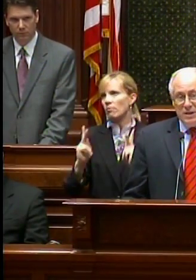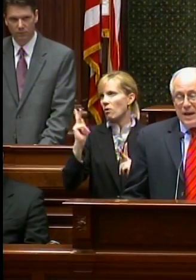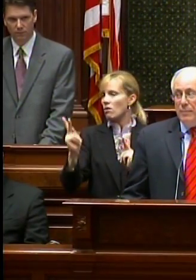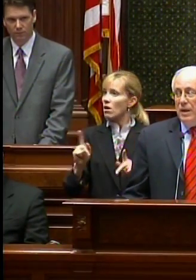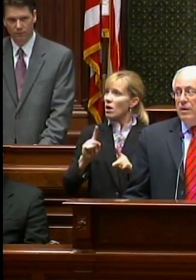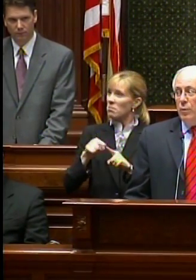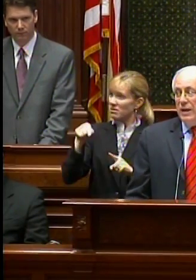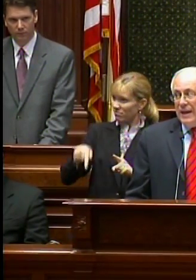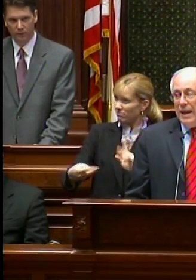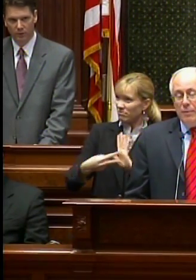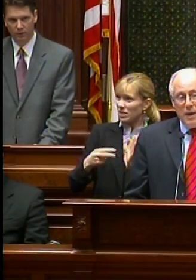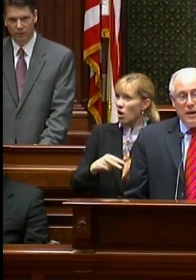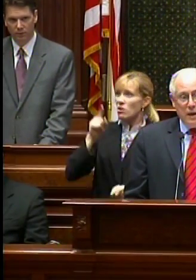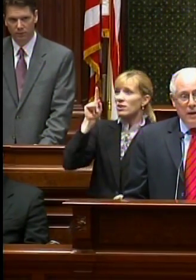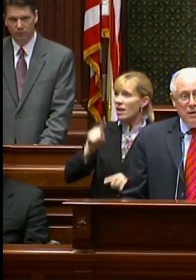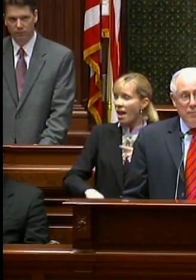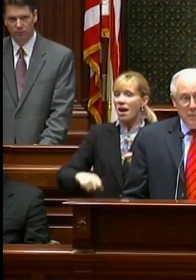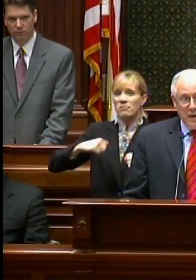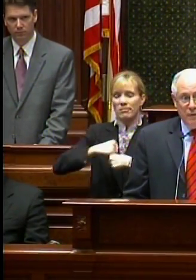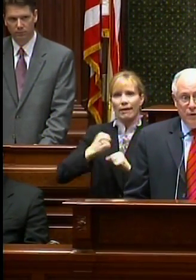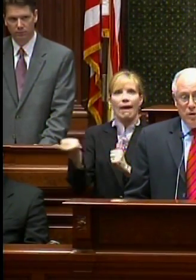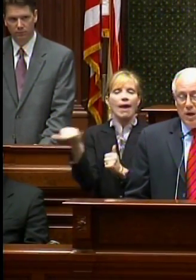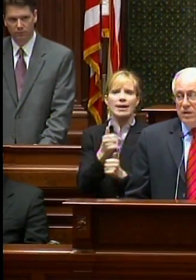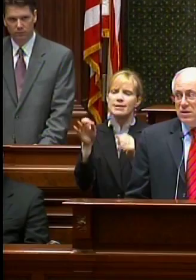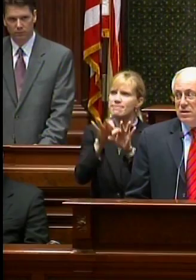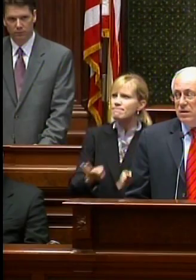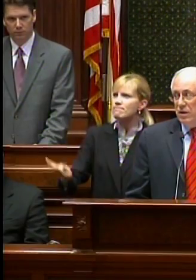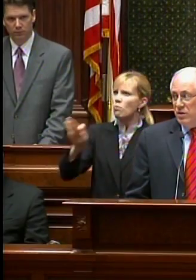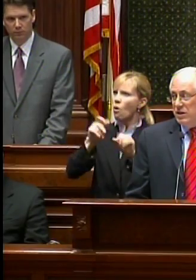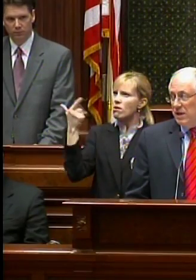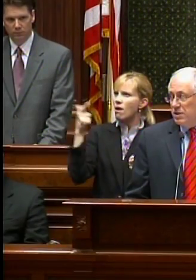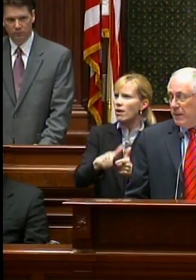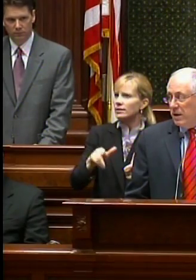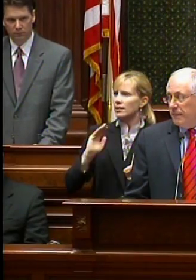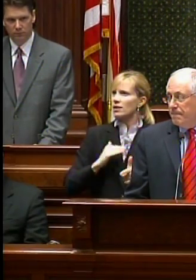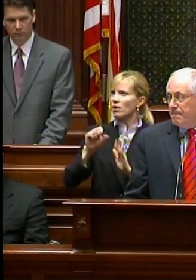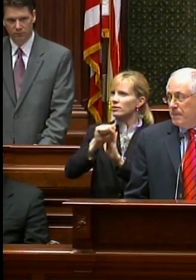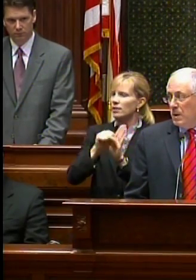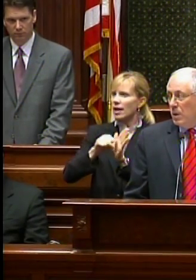But does that mean we can't make any meaningful cuts in our state spending?